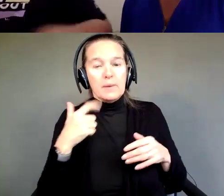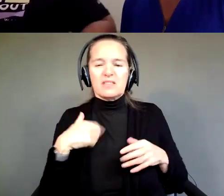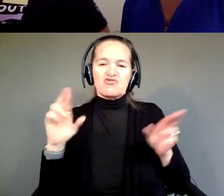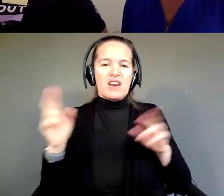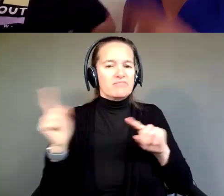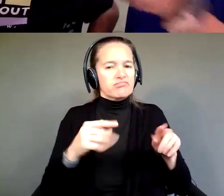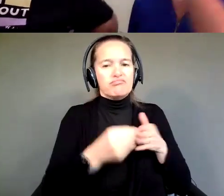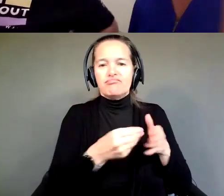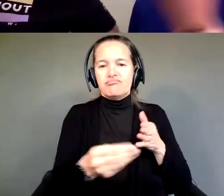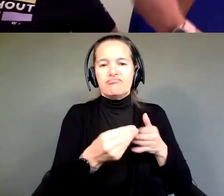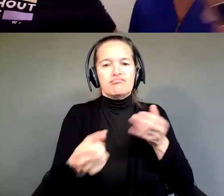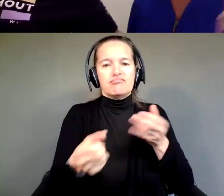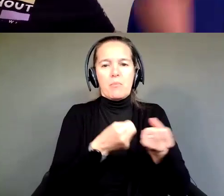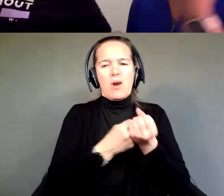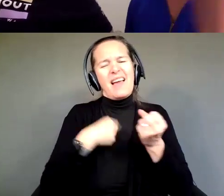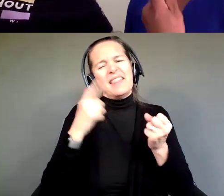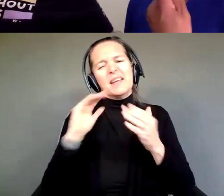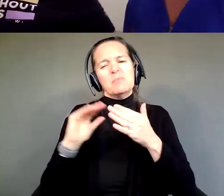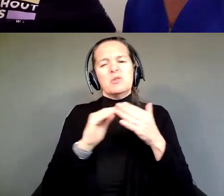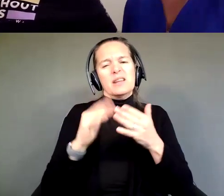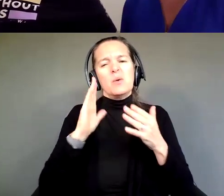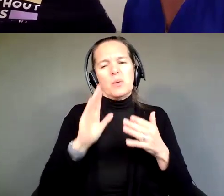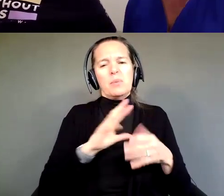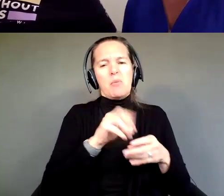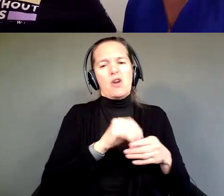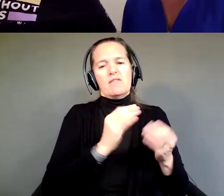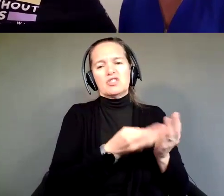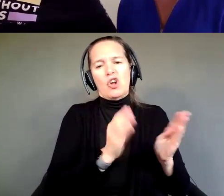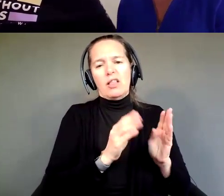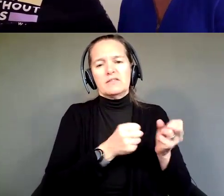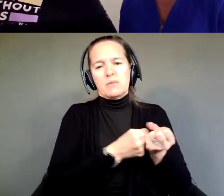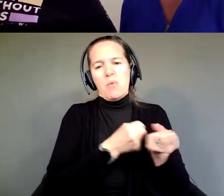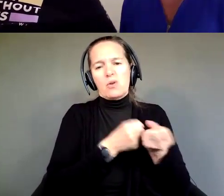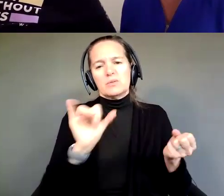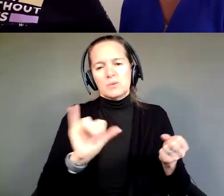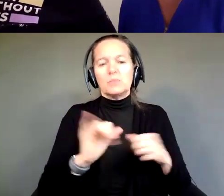So, I think our community's going to also be part of our circle of support. Absolutely.